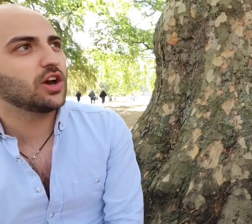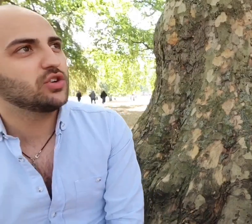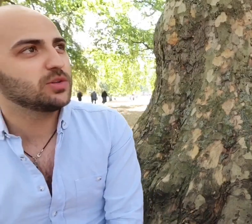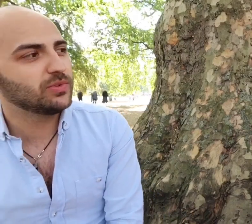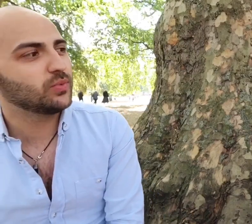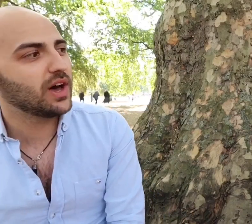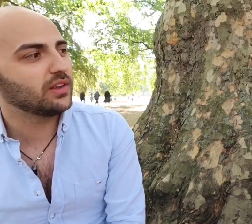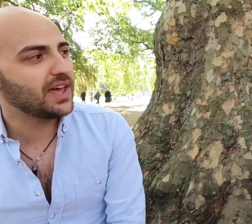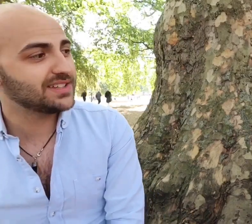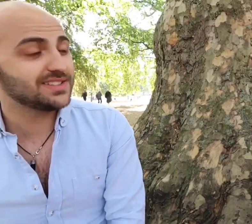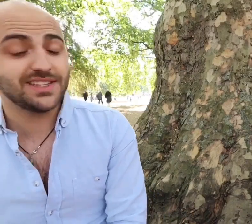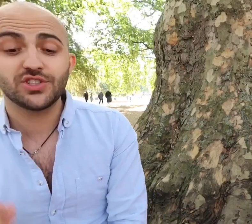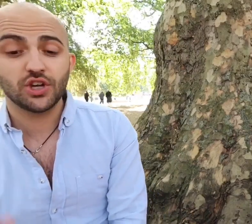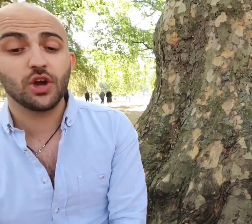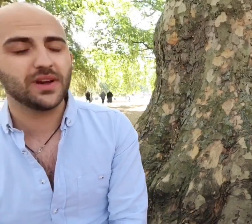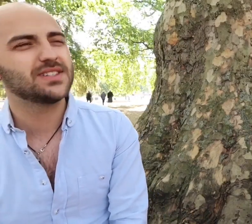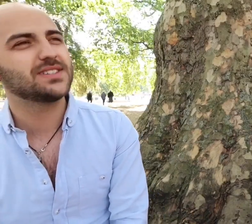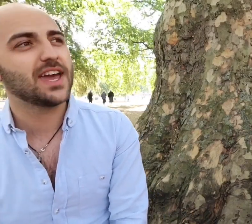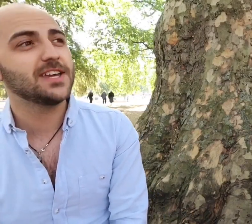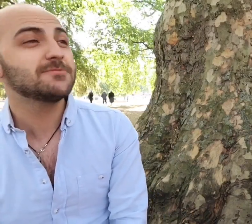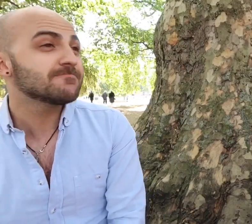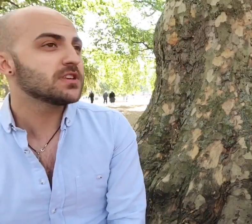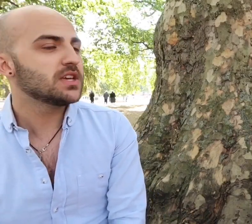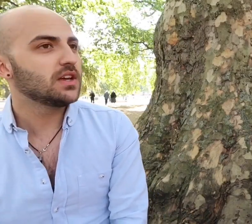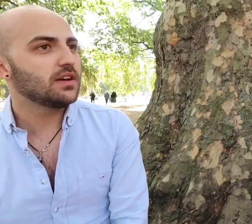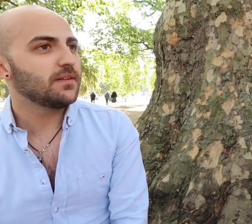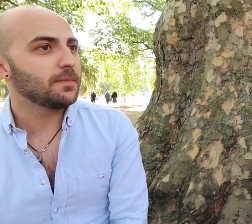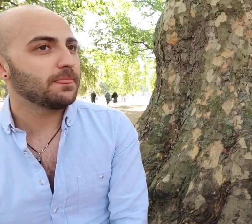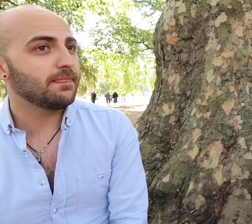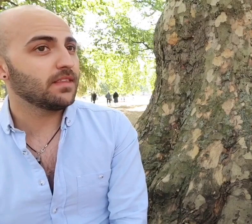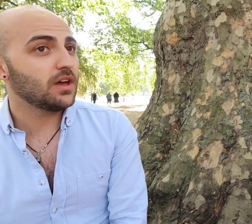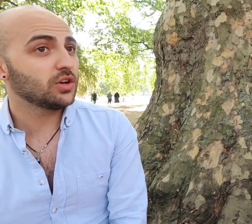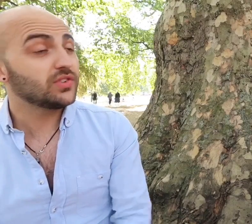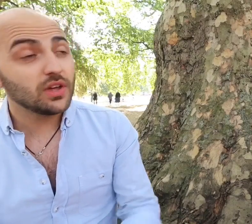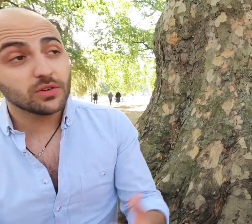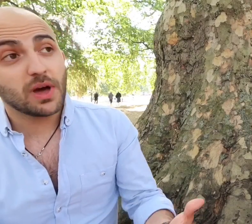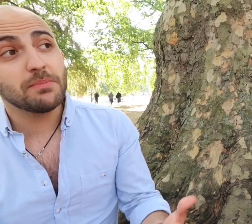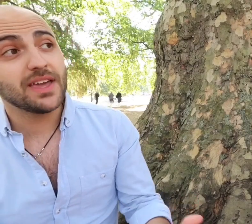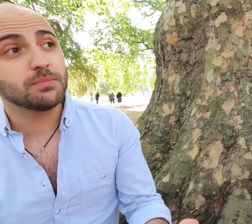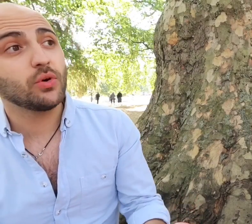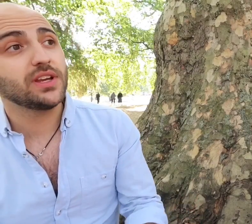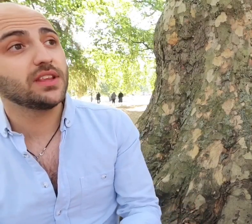ownership as well, actors need to know when to say... because I make a point in